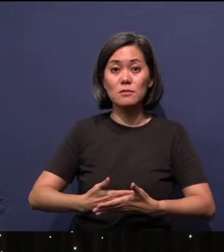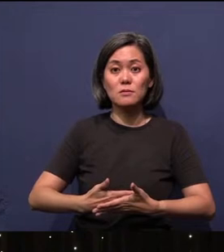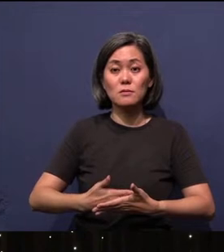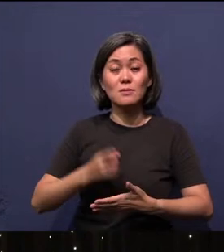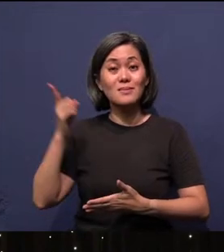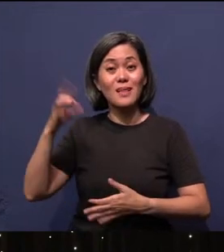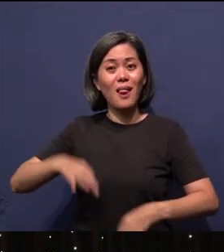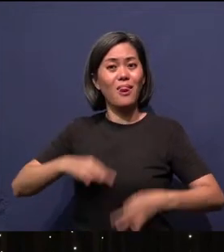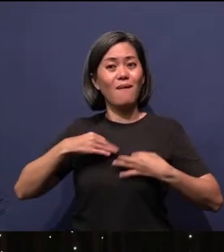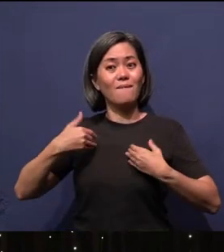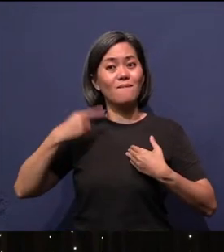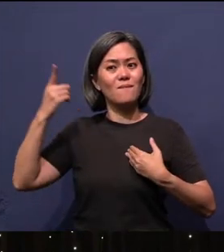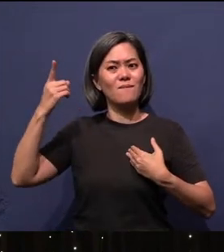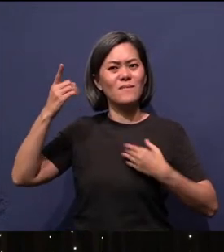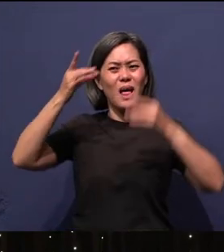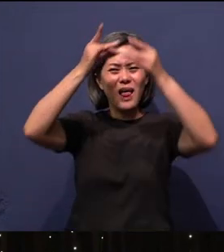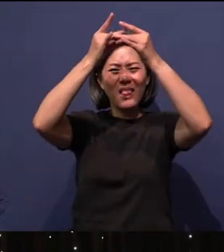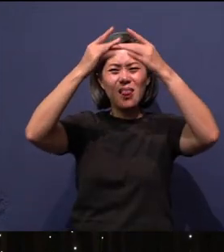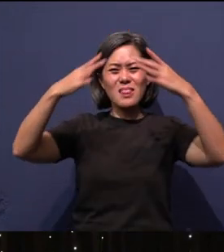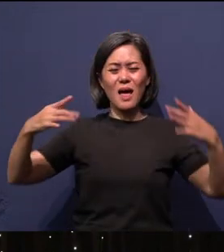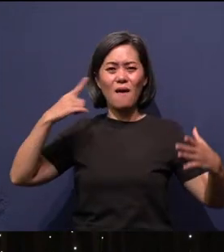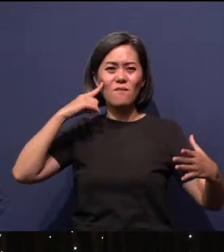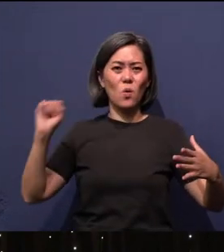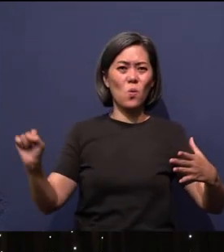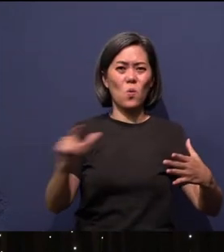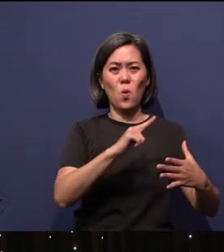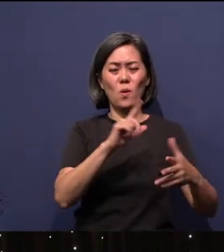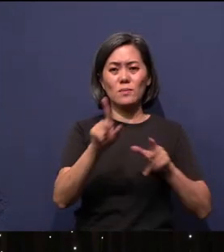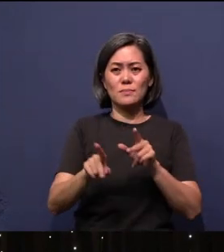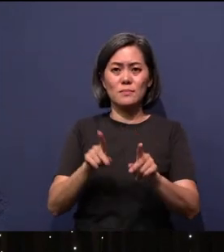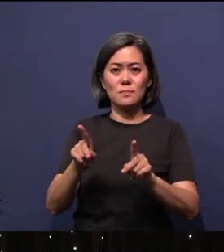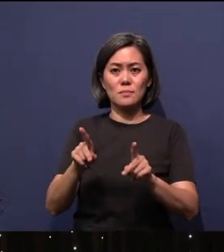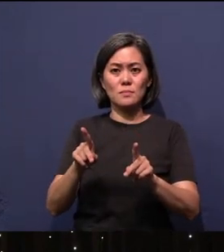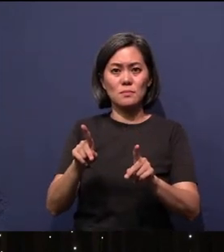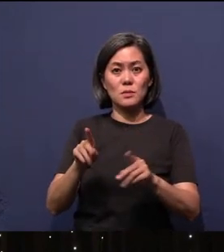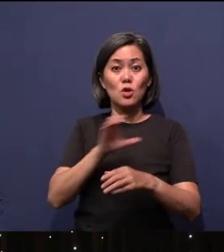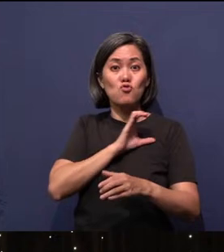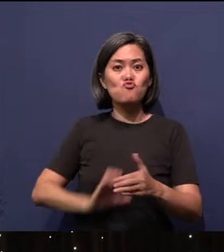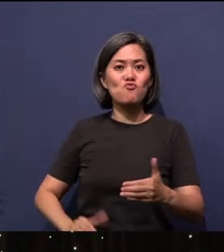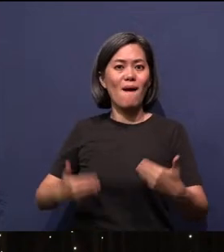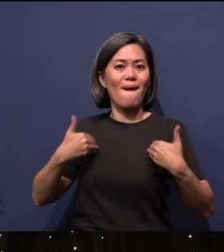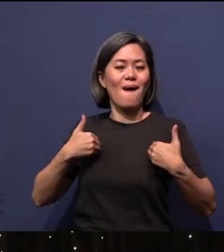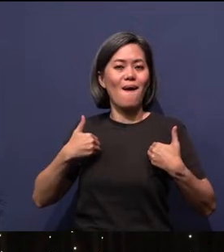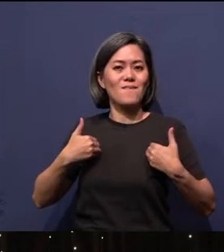life was the light of all mankind. In Christ there's life and there's light. And